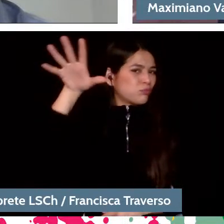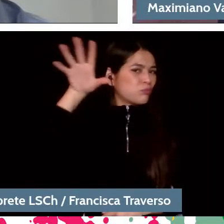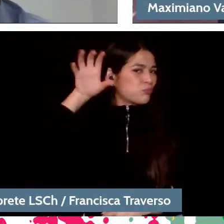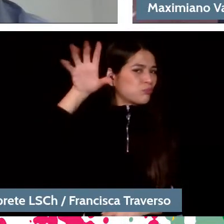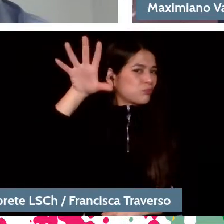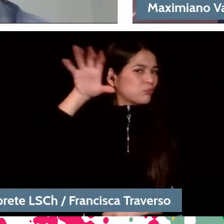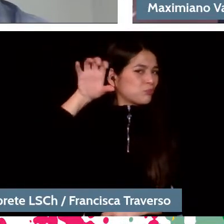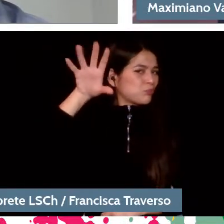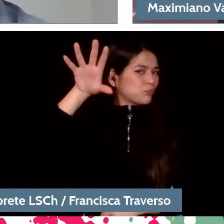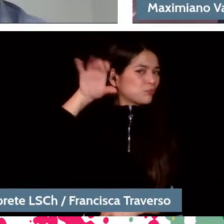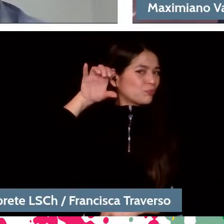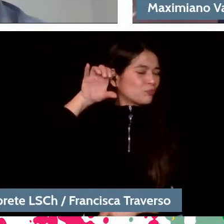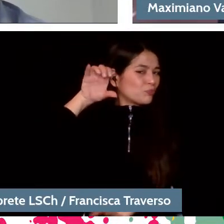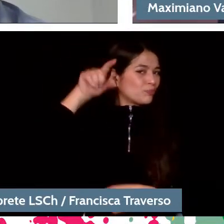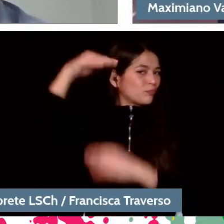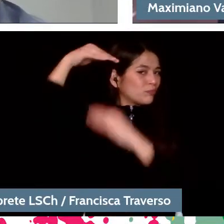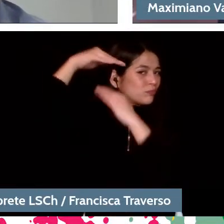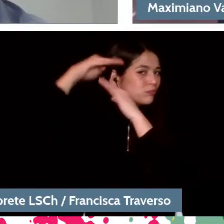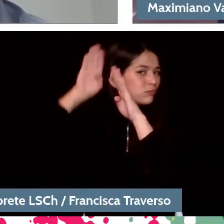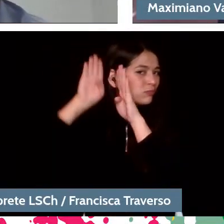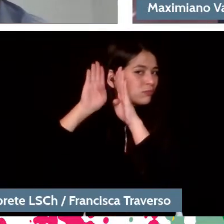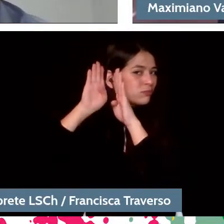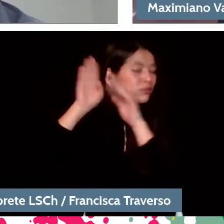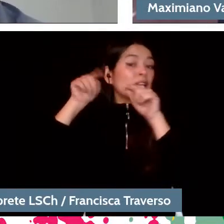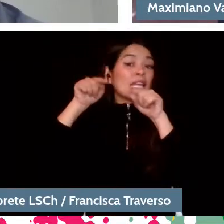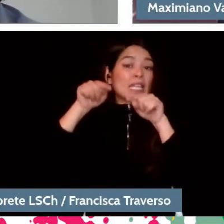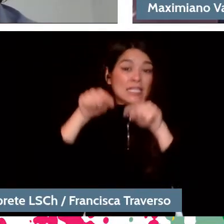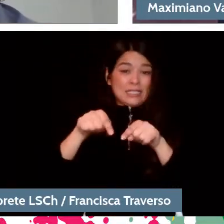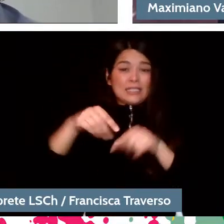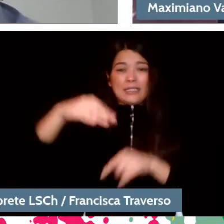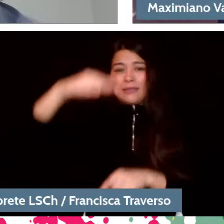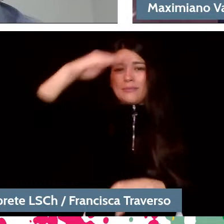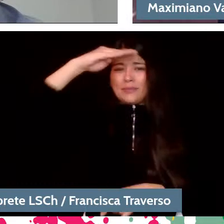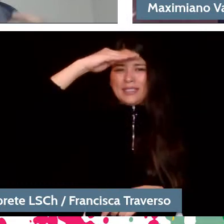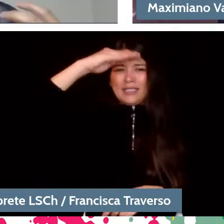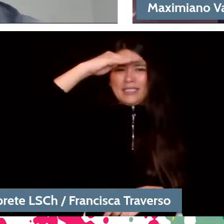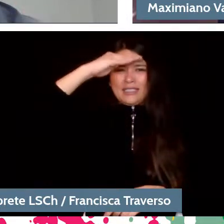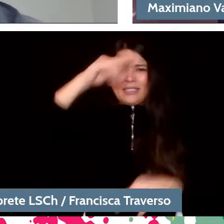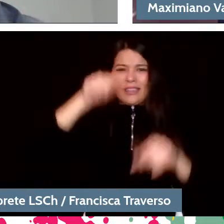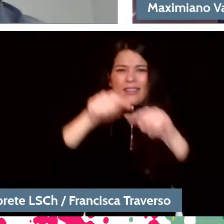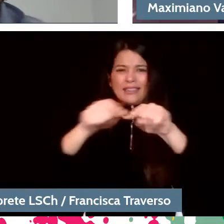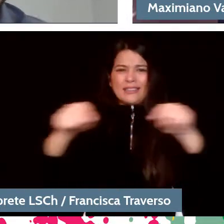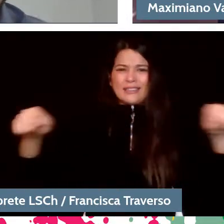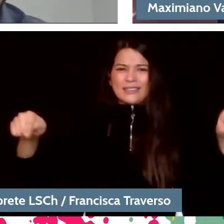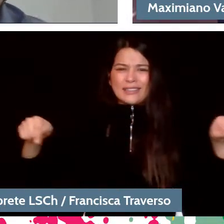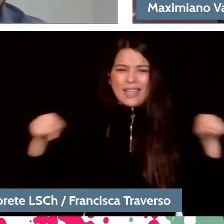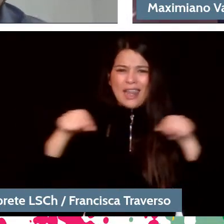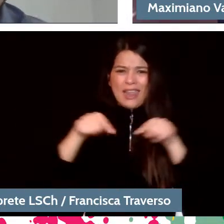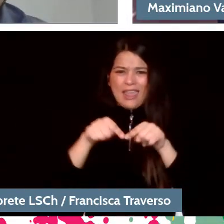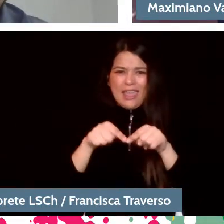There I, completely crazy, of that experience that the concert hall and the space of the concert can provide which seems to me